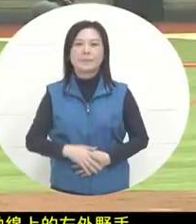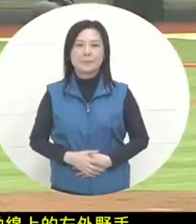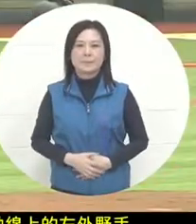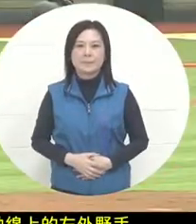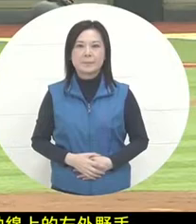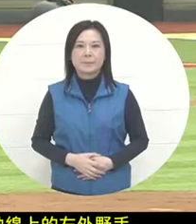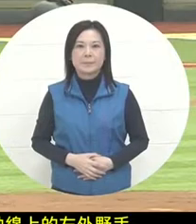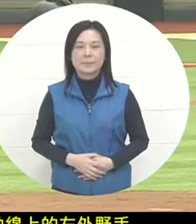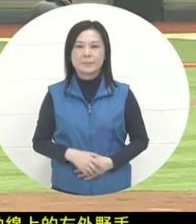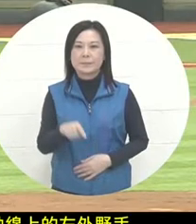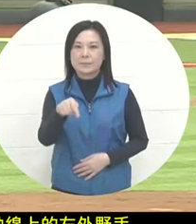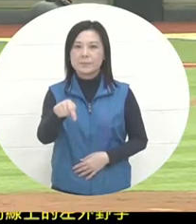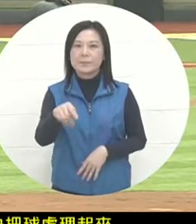The outfield runner stayed in the second category